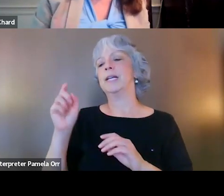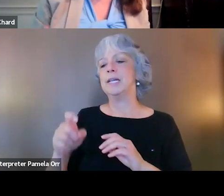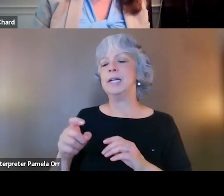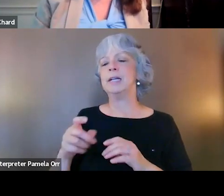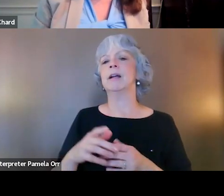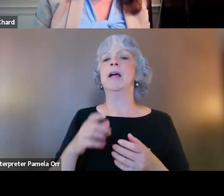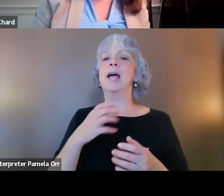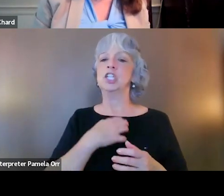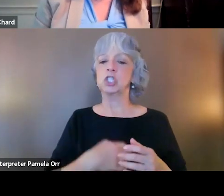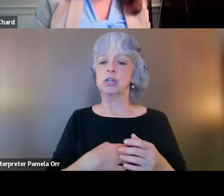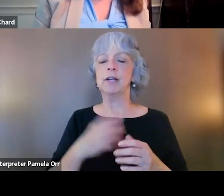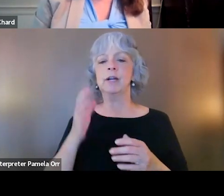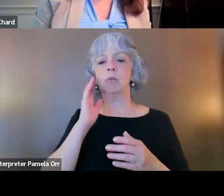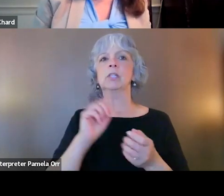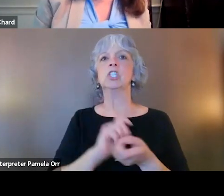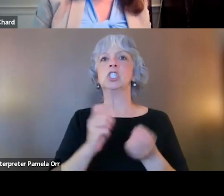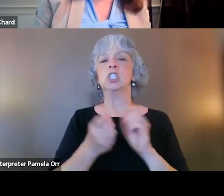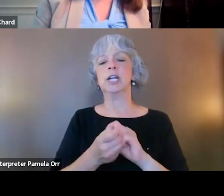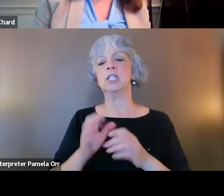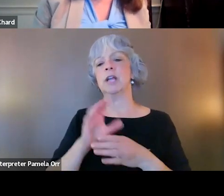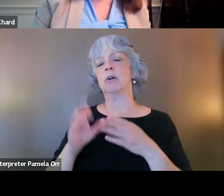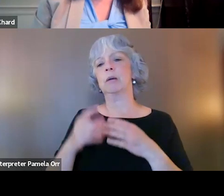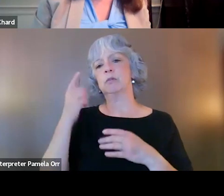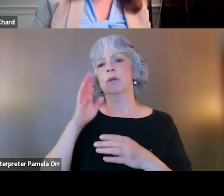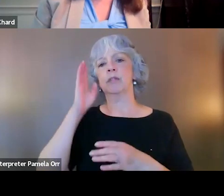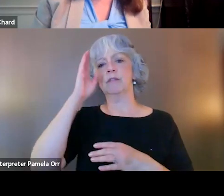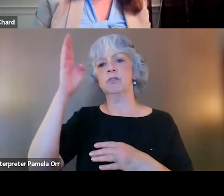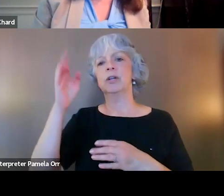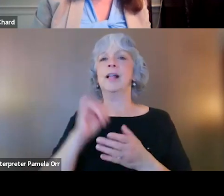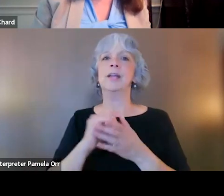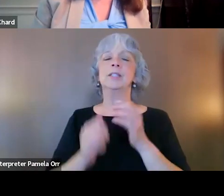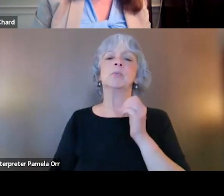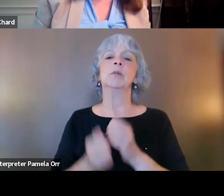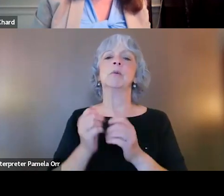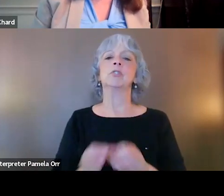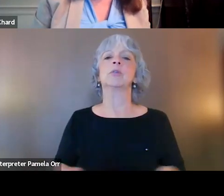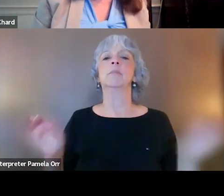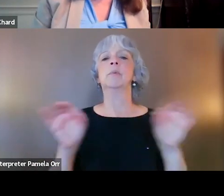the outcomes for the future is really what's most important. And so what whatever we can do to help facilitate